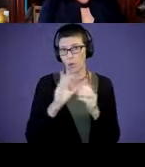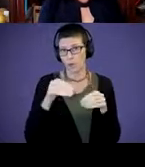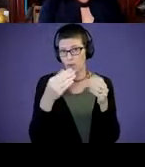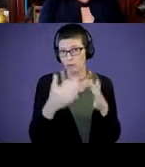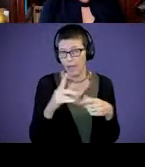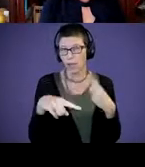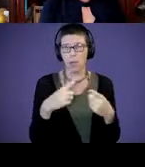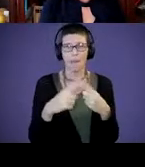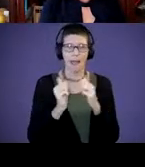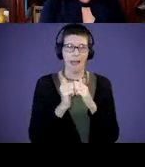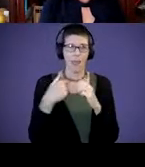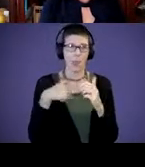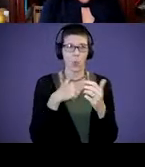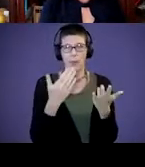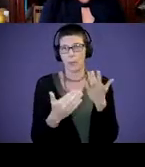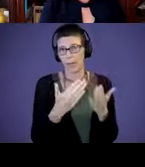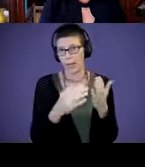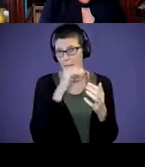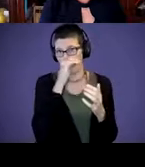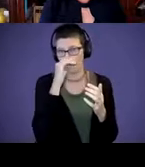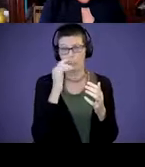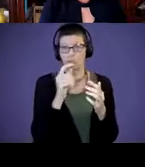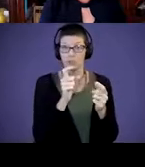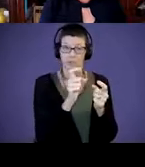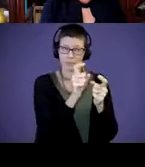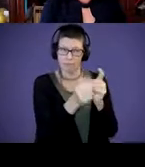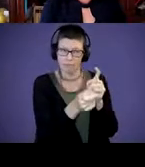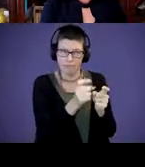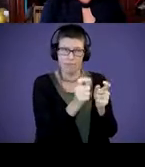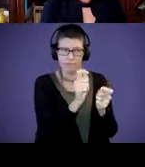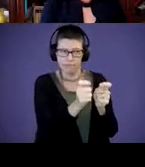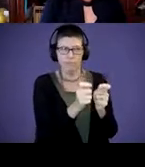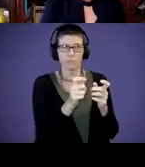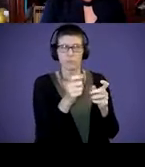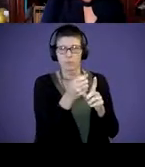how we might change or modify or expand these activities,